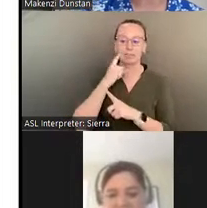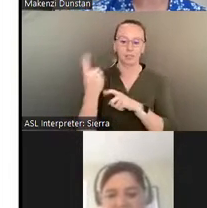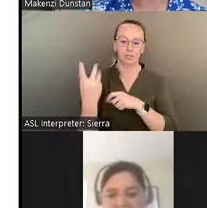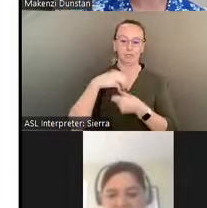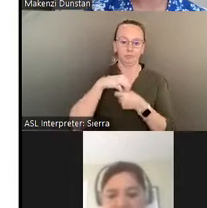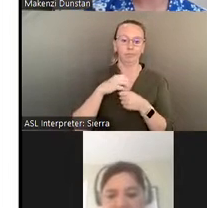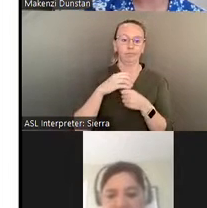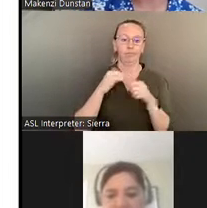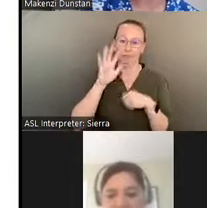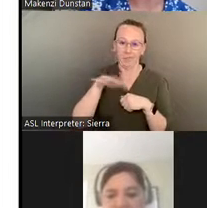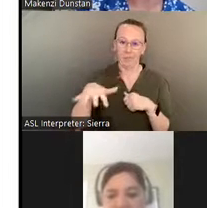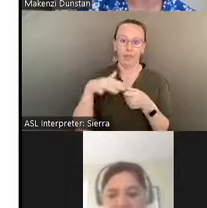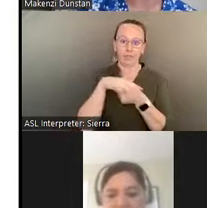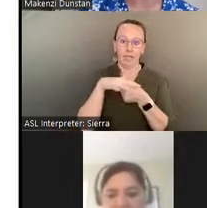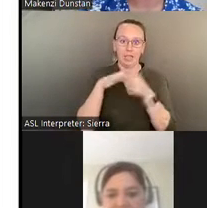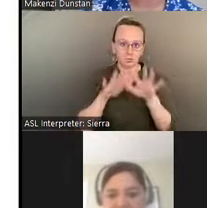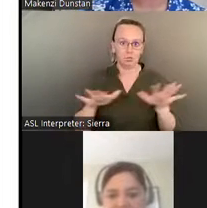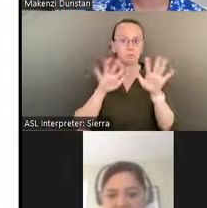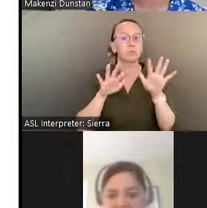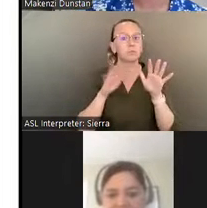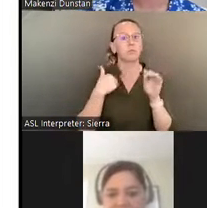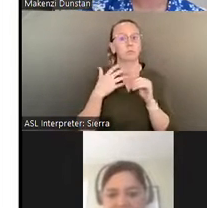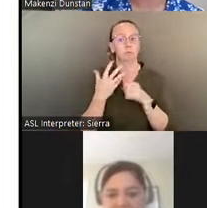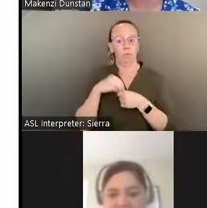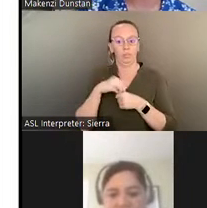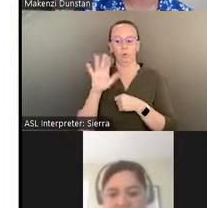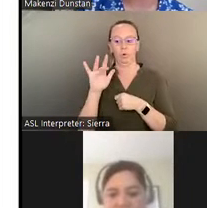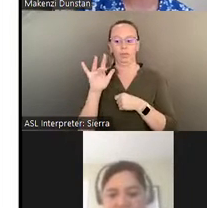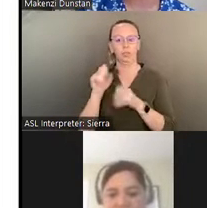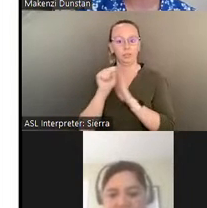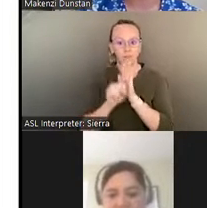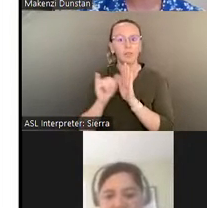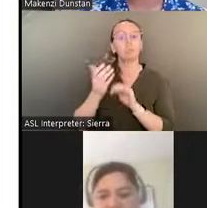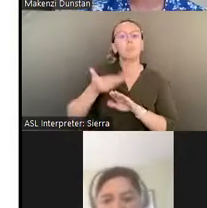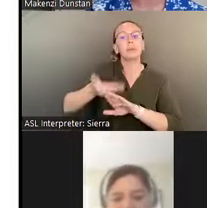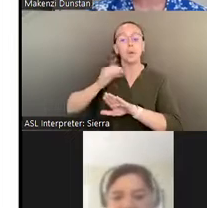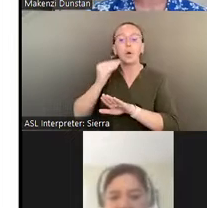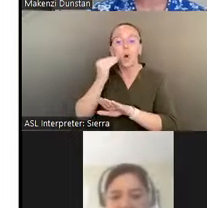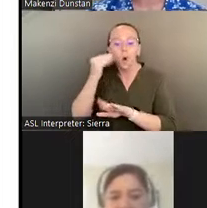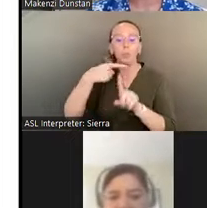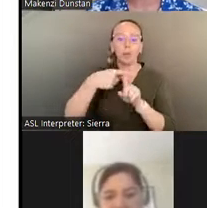across 25 states that were previously the homes and working studios of many American artists.